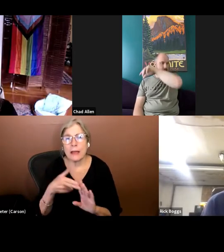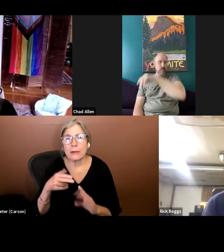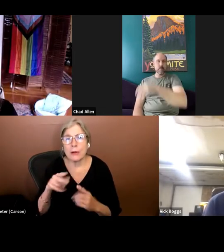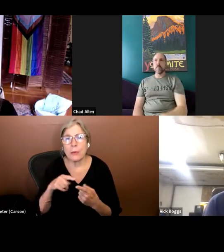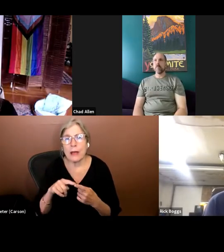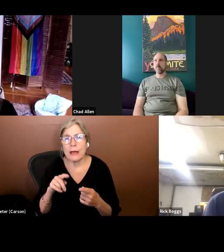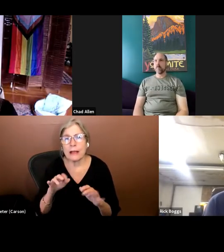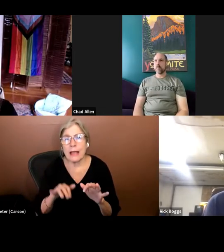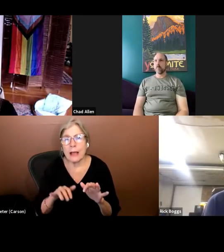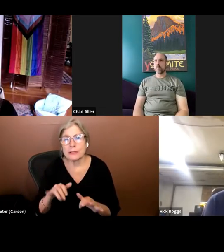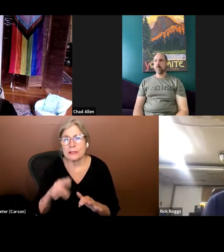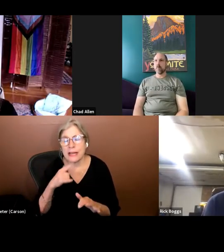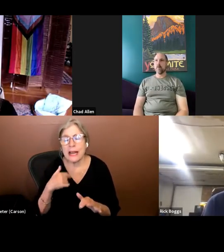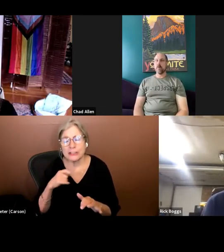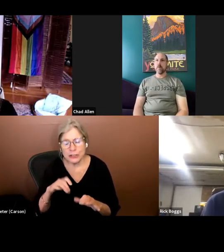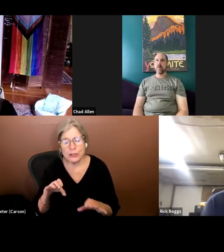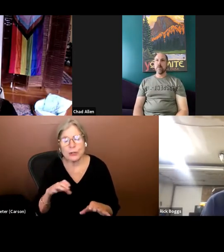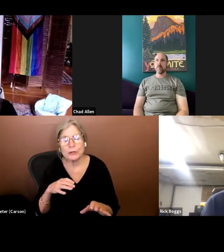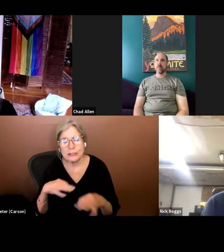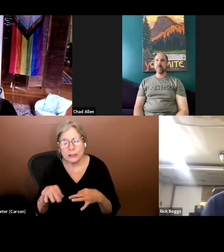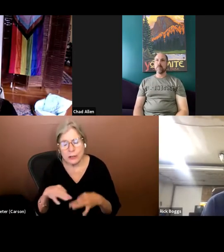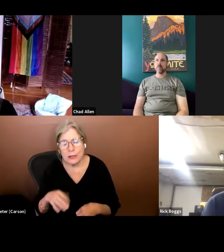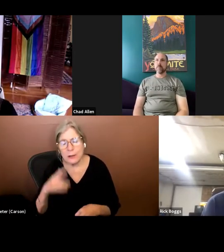description during the 90s.